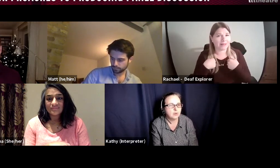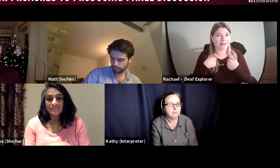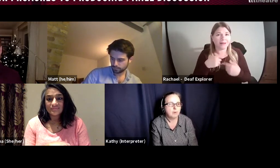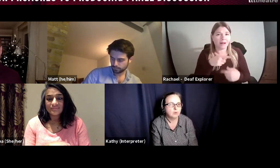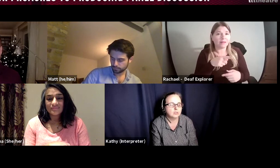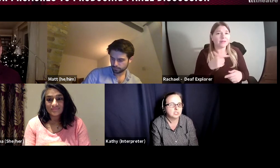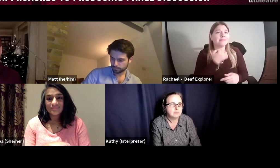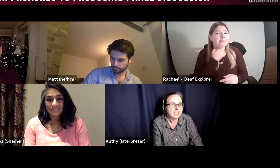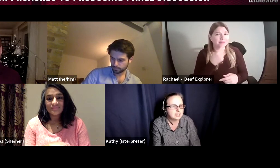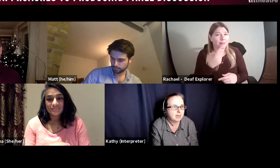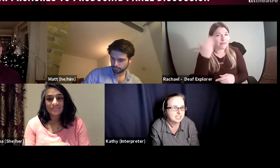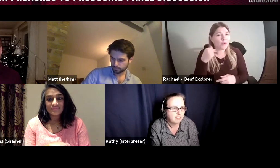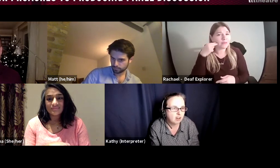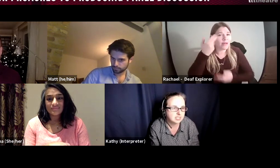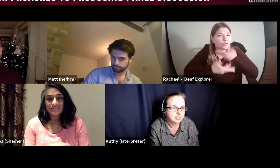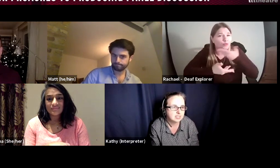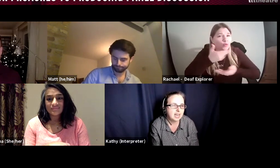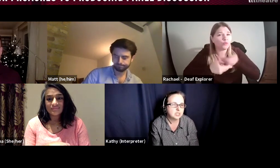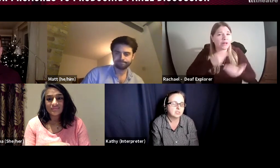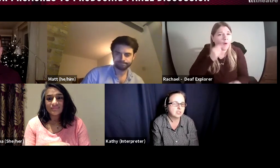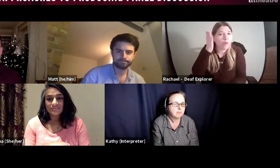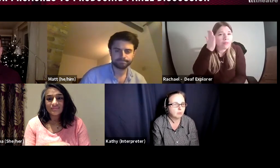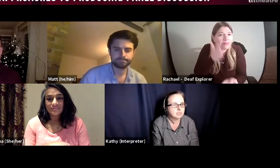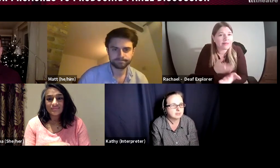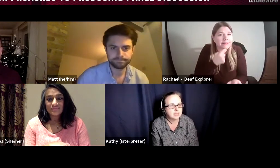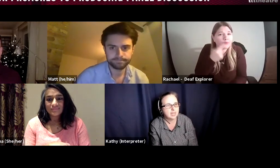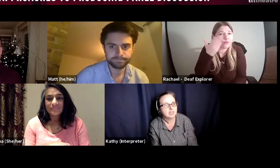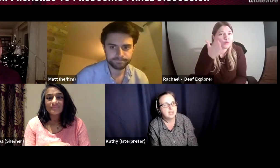important to be led by deaf artists, and that is what is so important to me, and